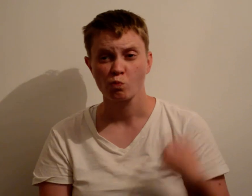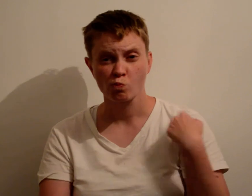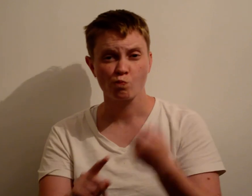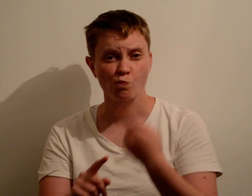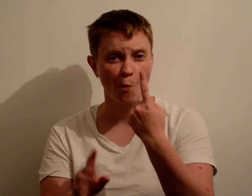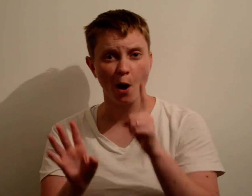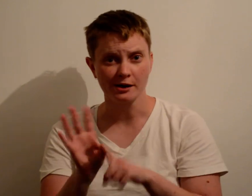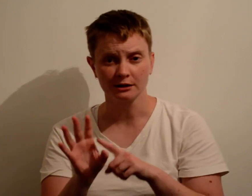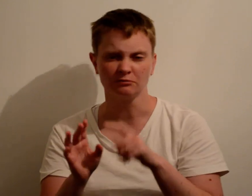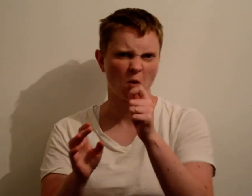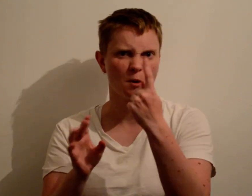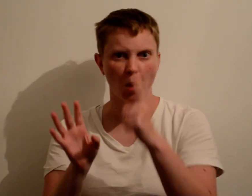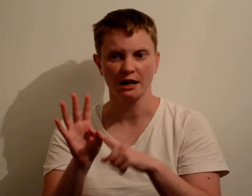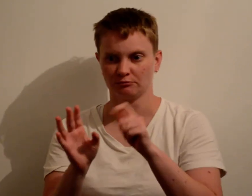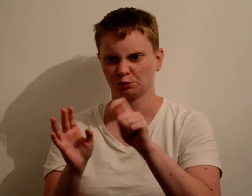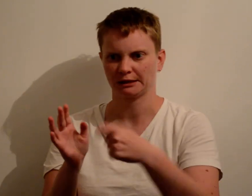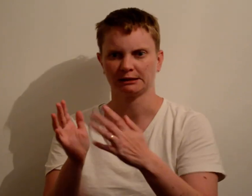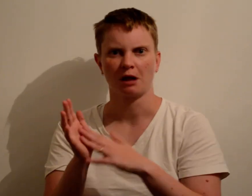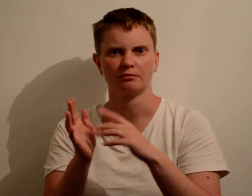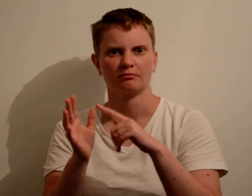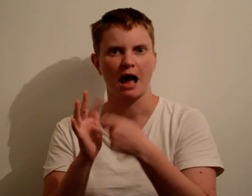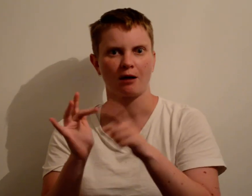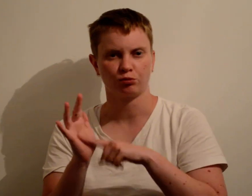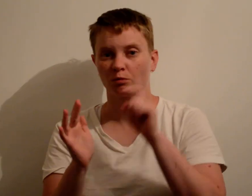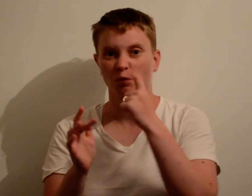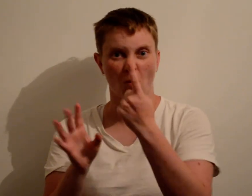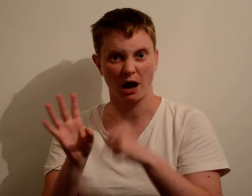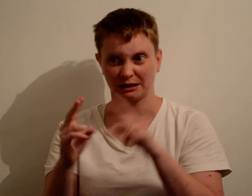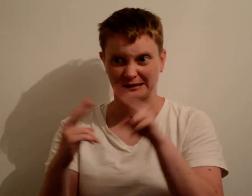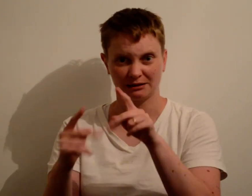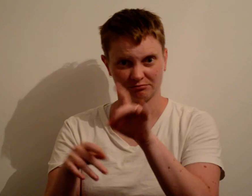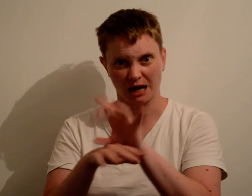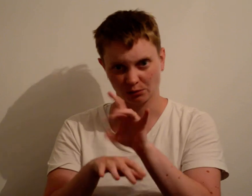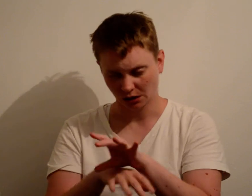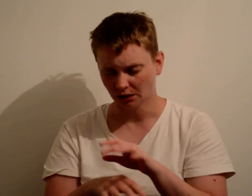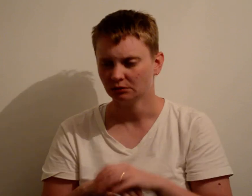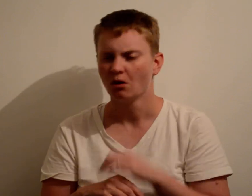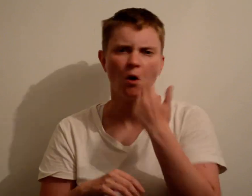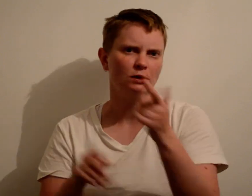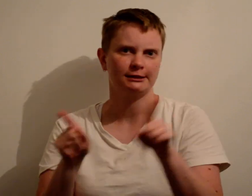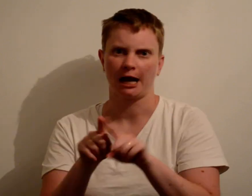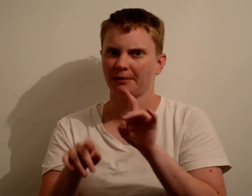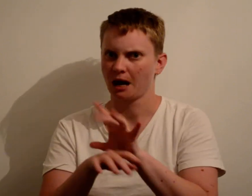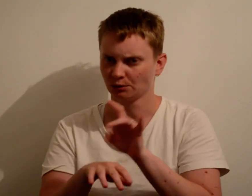In the last year, soon next month it will be one year, I’ve been seeing my regular counsellor.